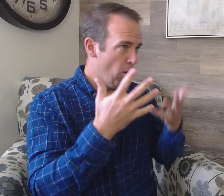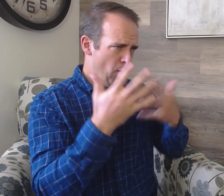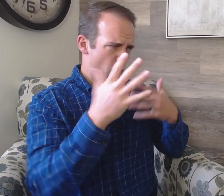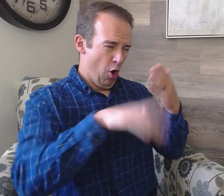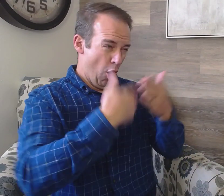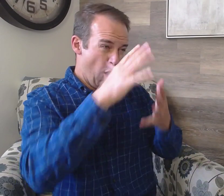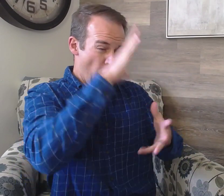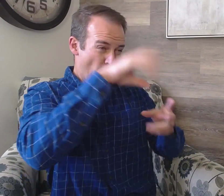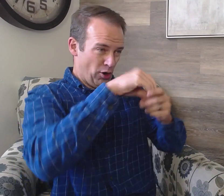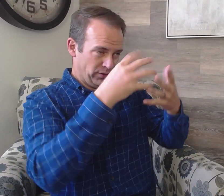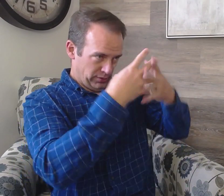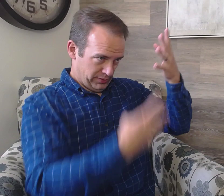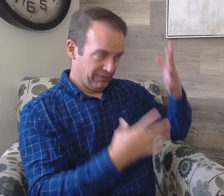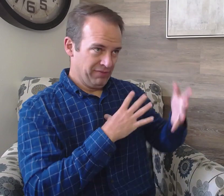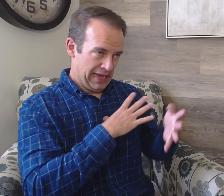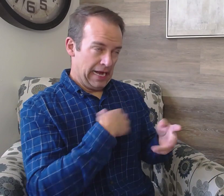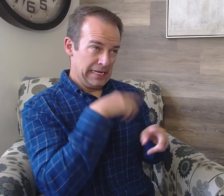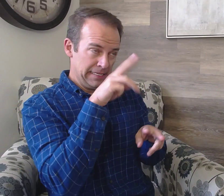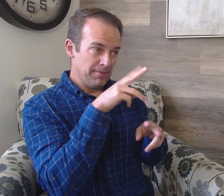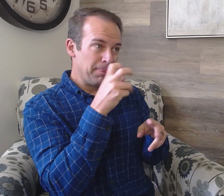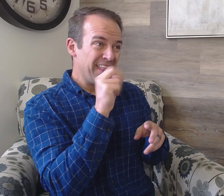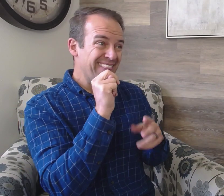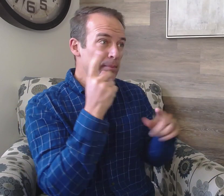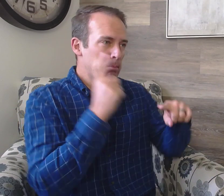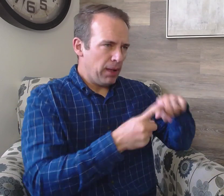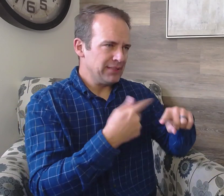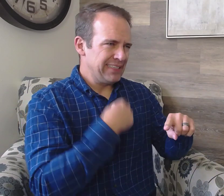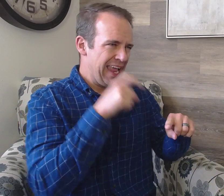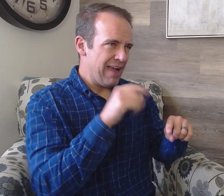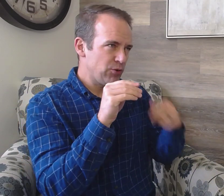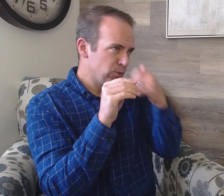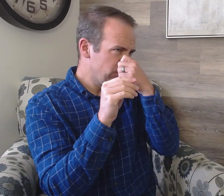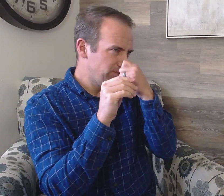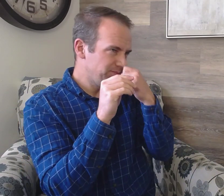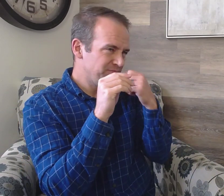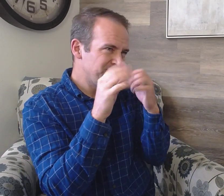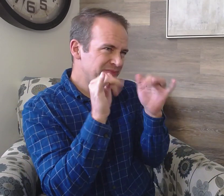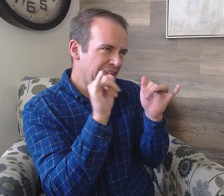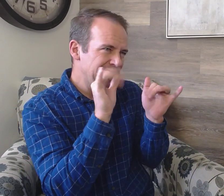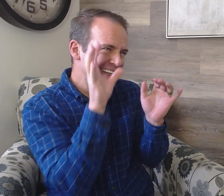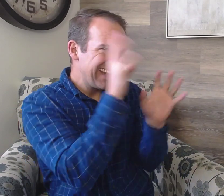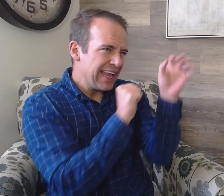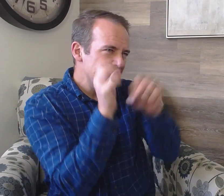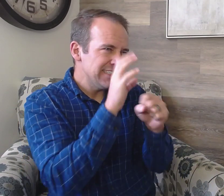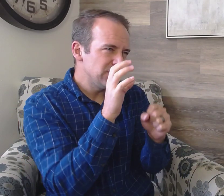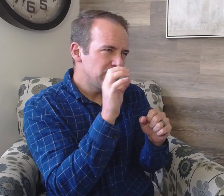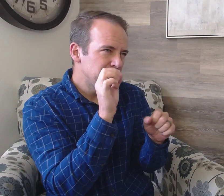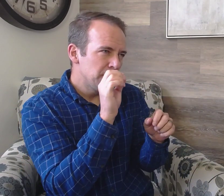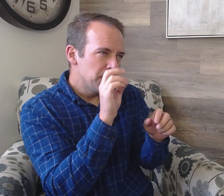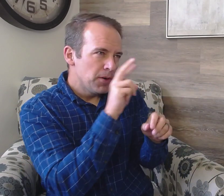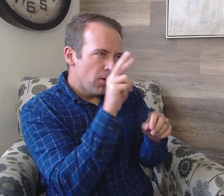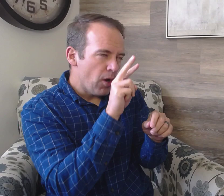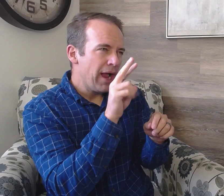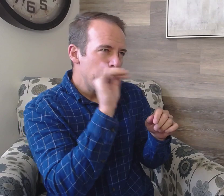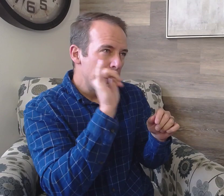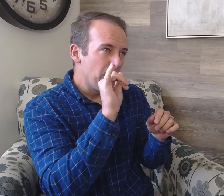So with all these factors, scenarios, and other things, I am watching the person and And I am doing some guesswork to understand what they are saying